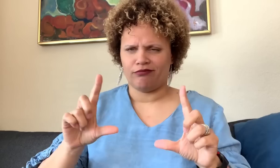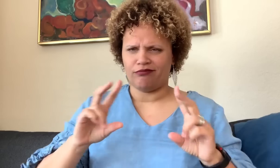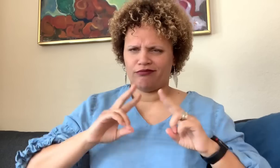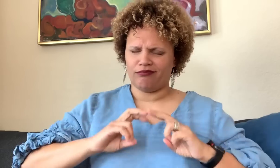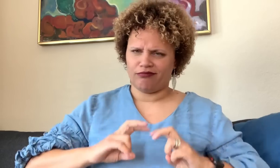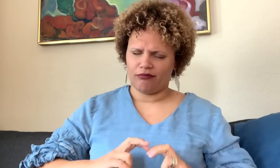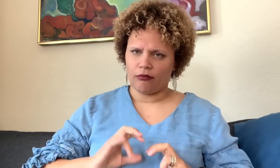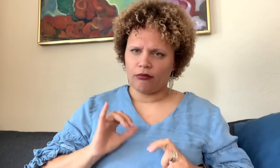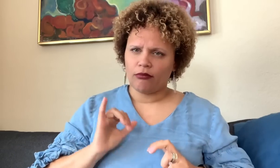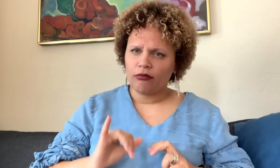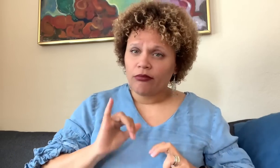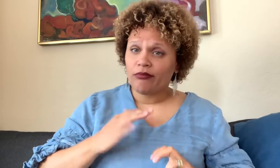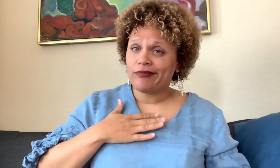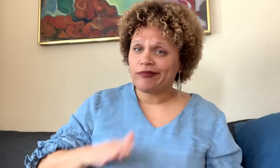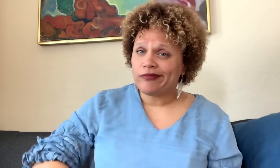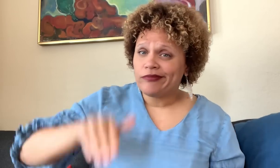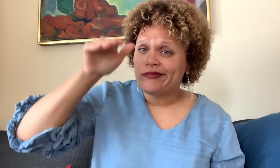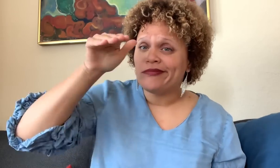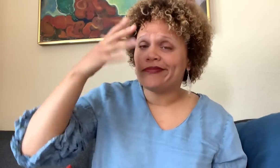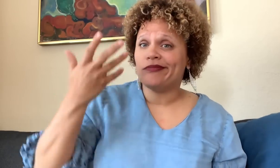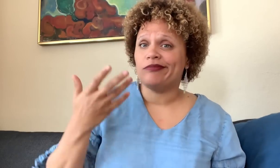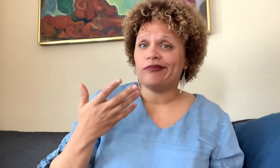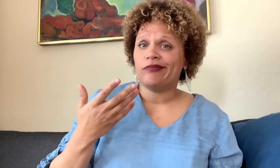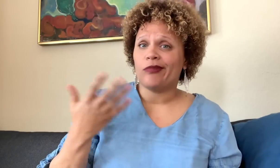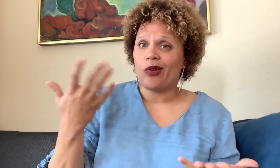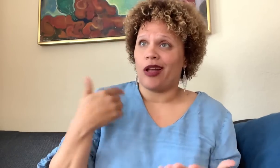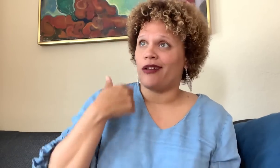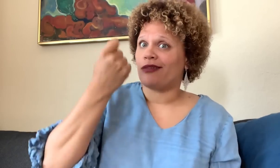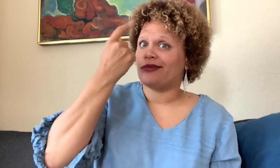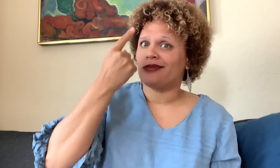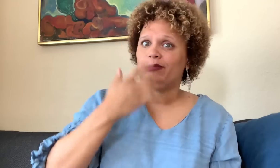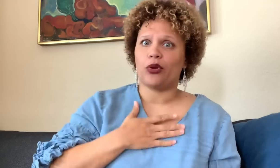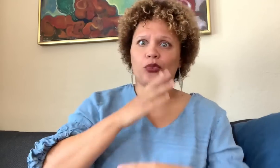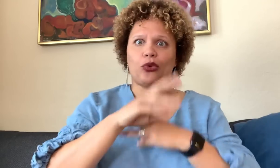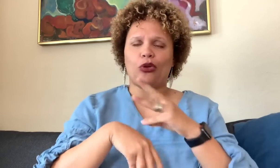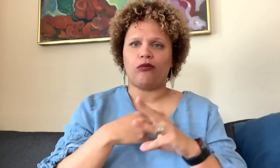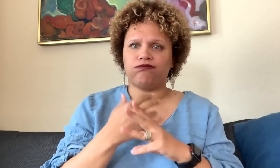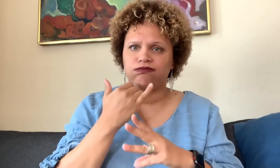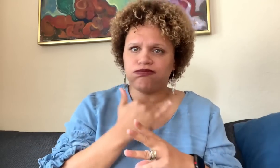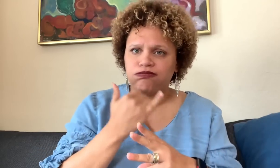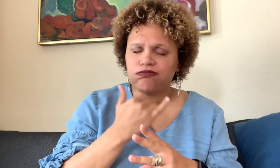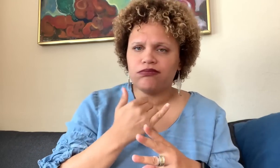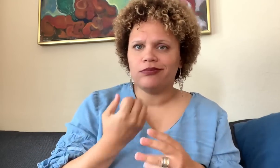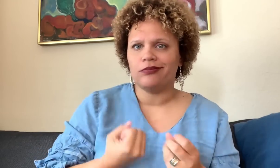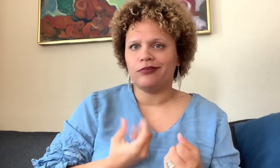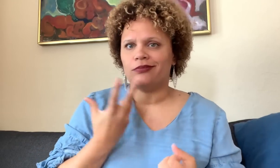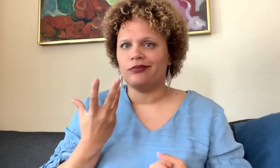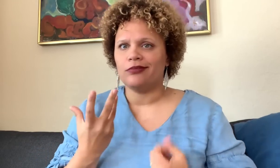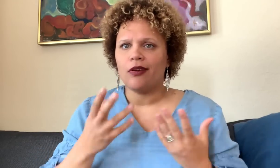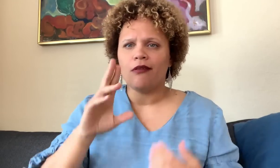think through how you said and what you did. Think of how you framed it. Consider your worldview and upbringing.